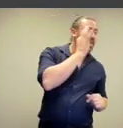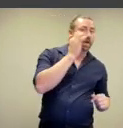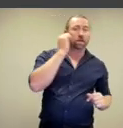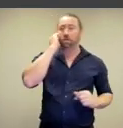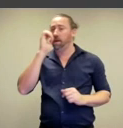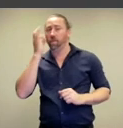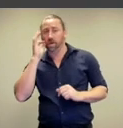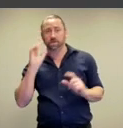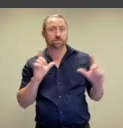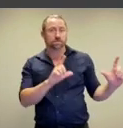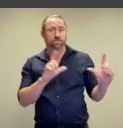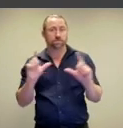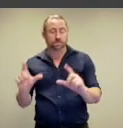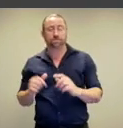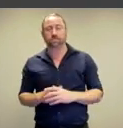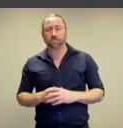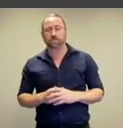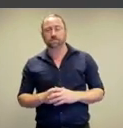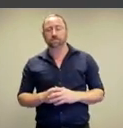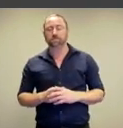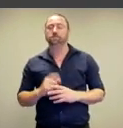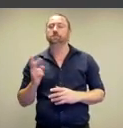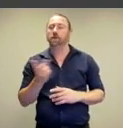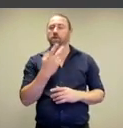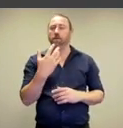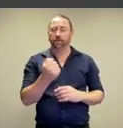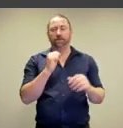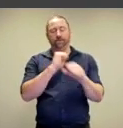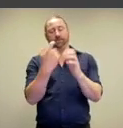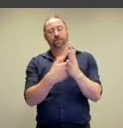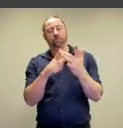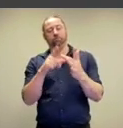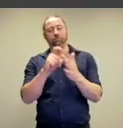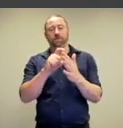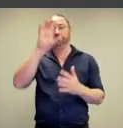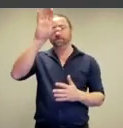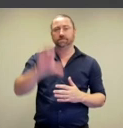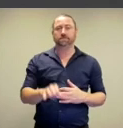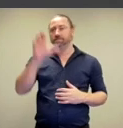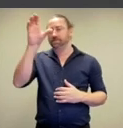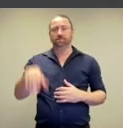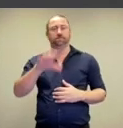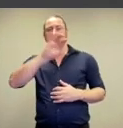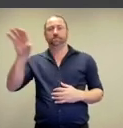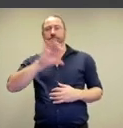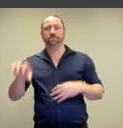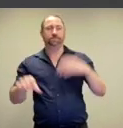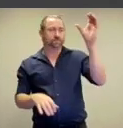sets of black and white photographs,